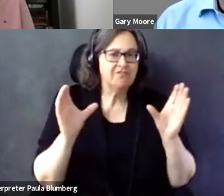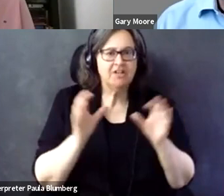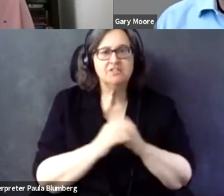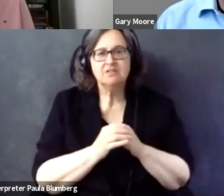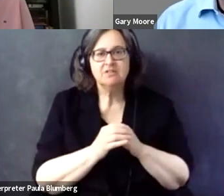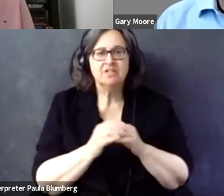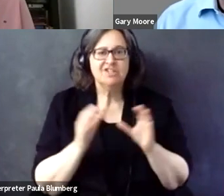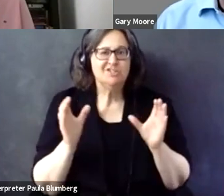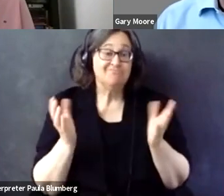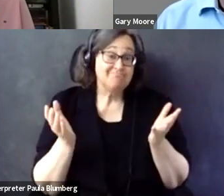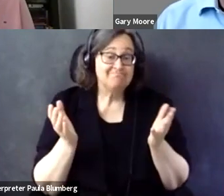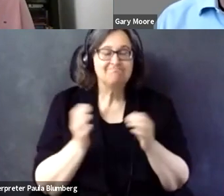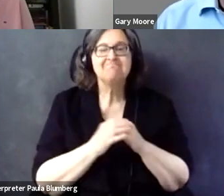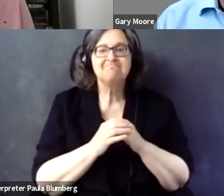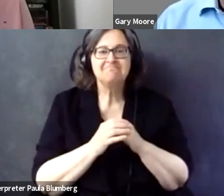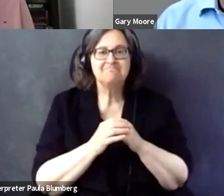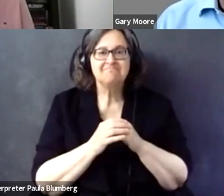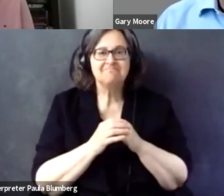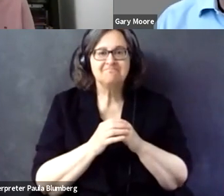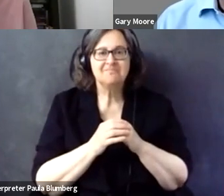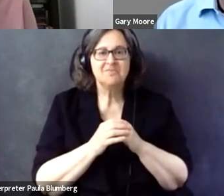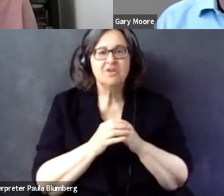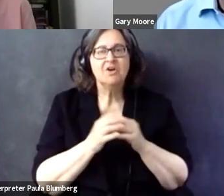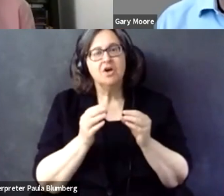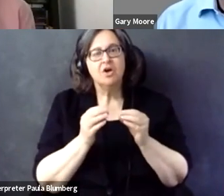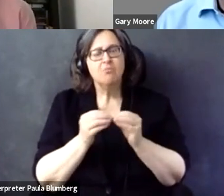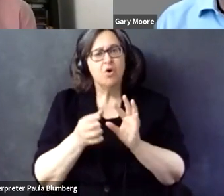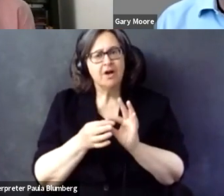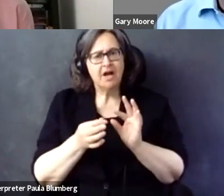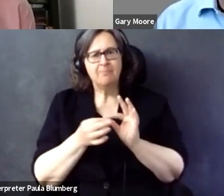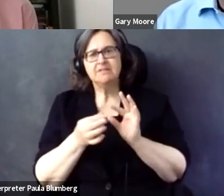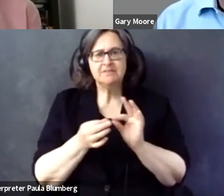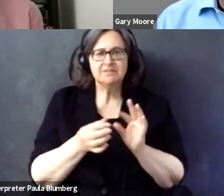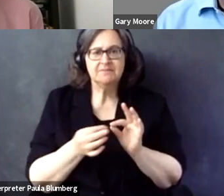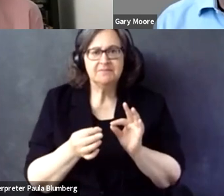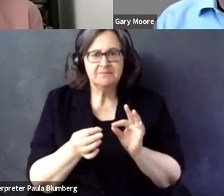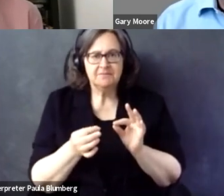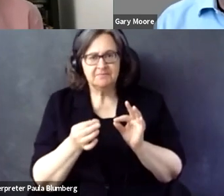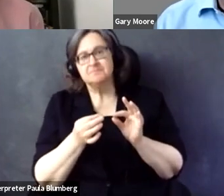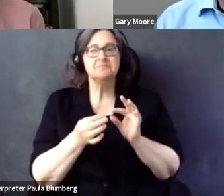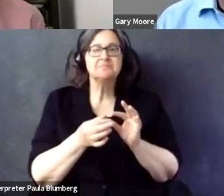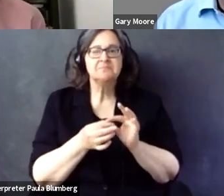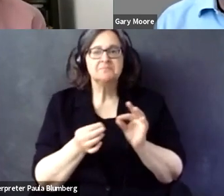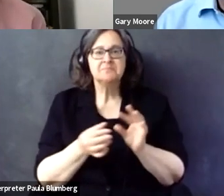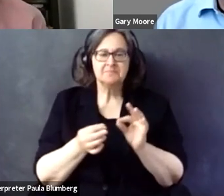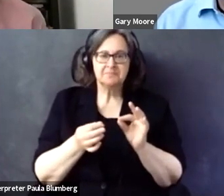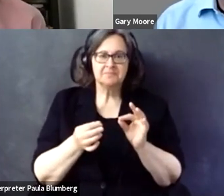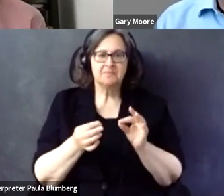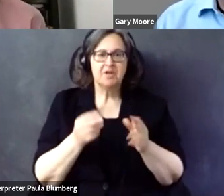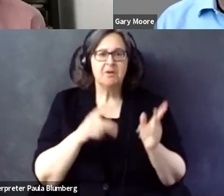initiatives and other bodies providing standards or certifications and certificates. So,